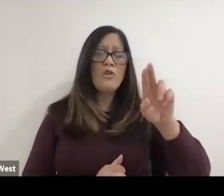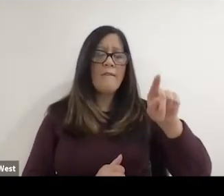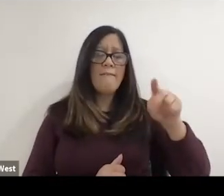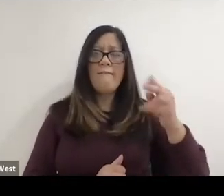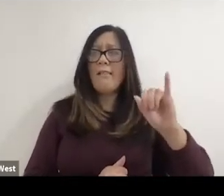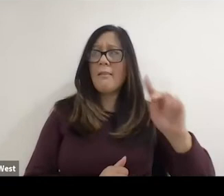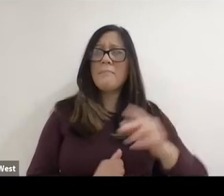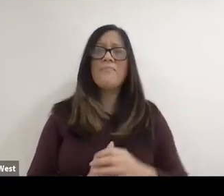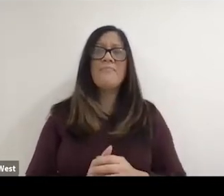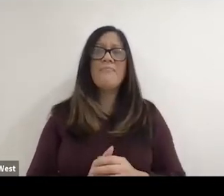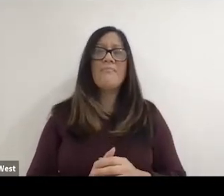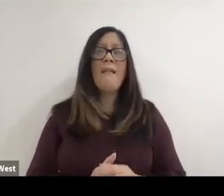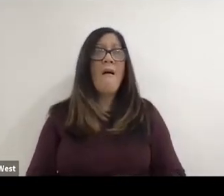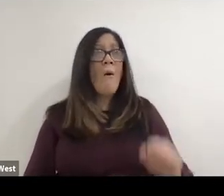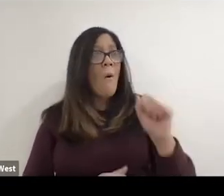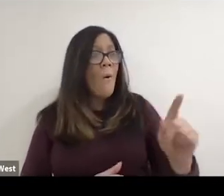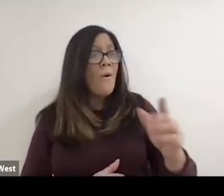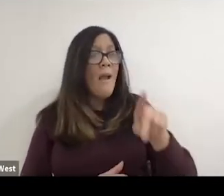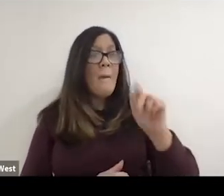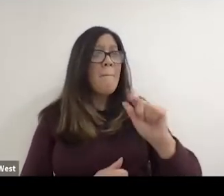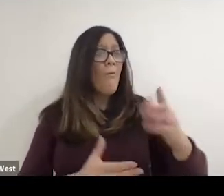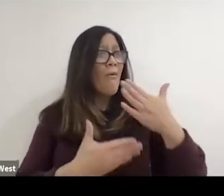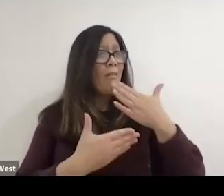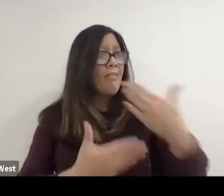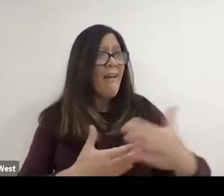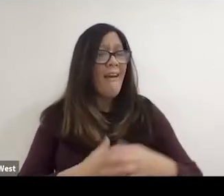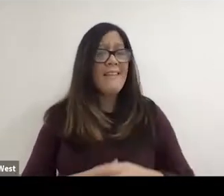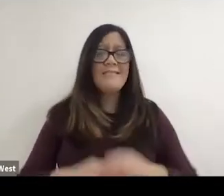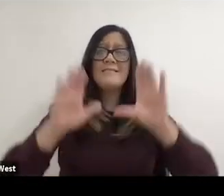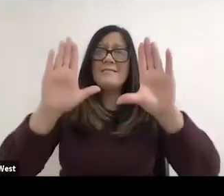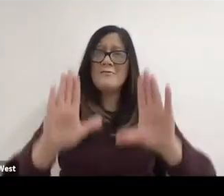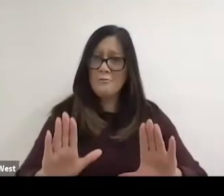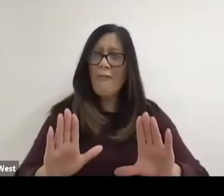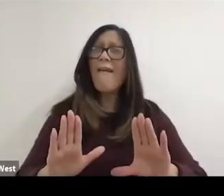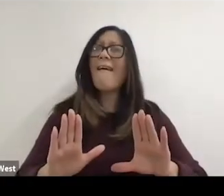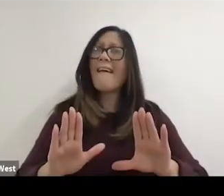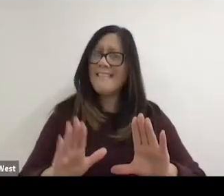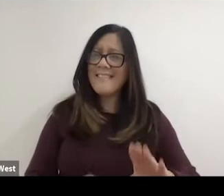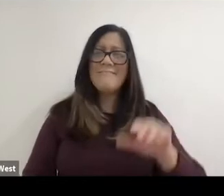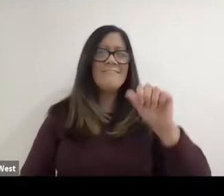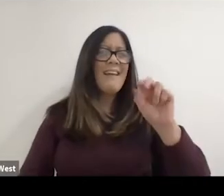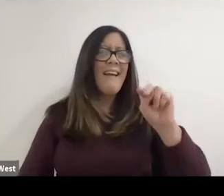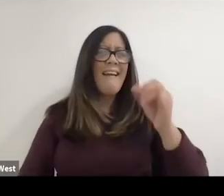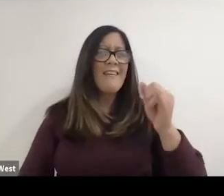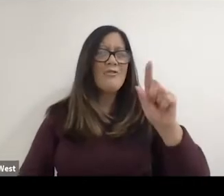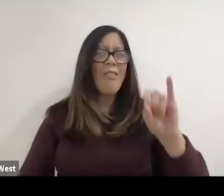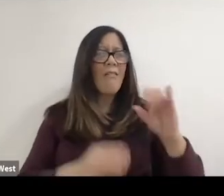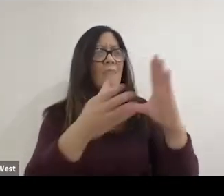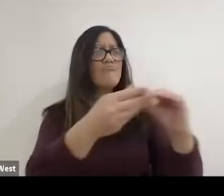OK well. Paul, thanks for that and great to hear what Anjali told us about yourself.